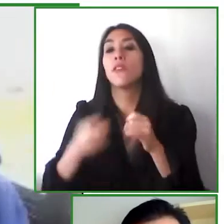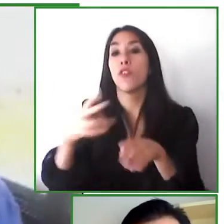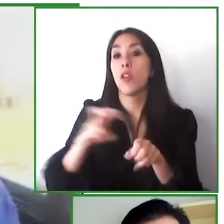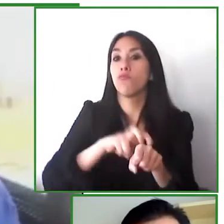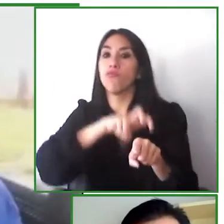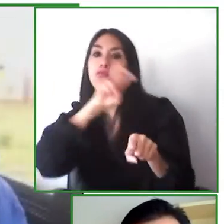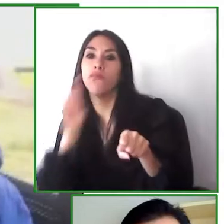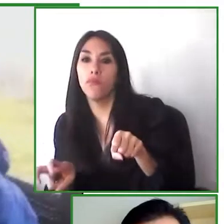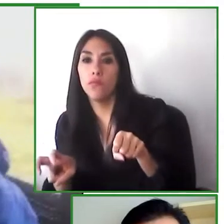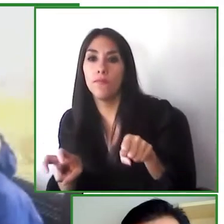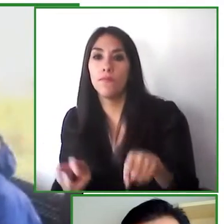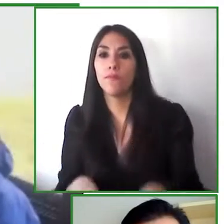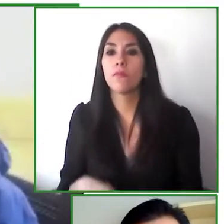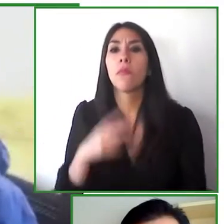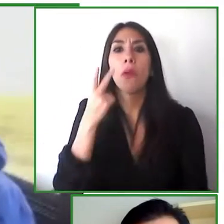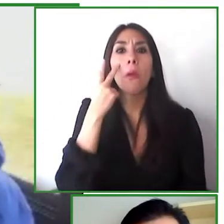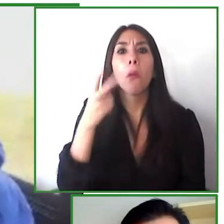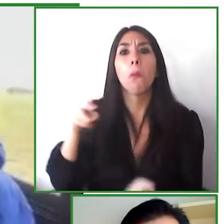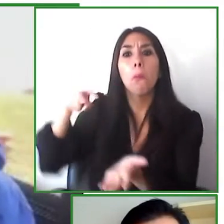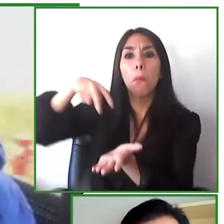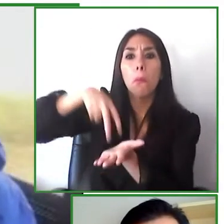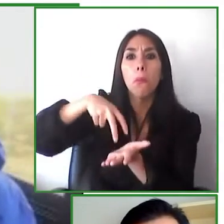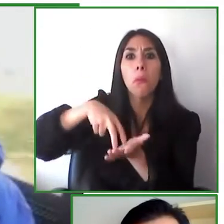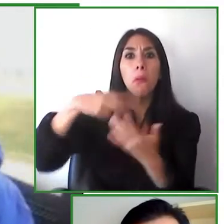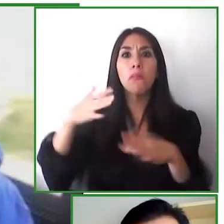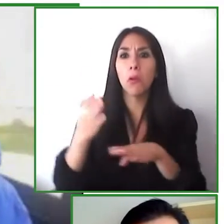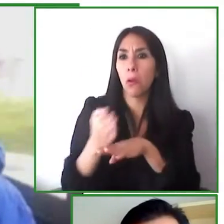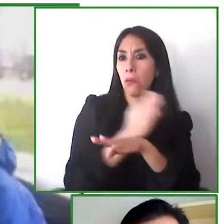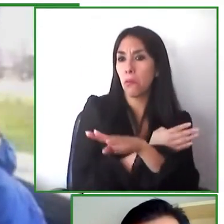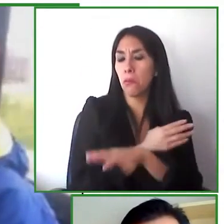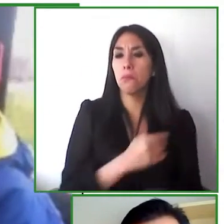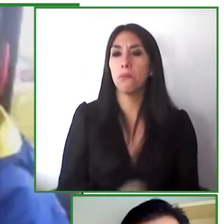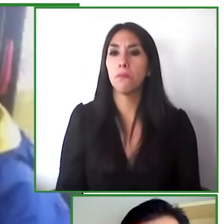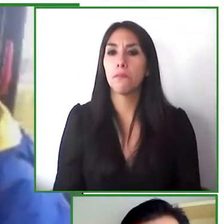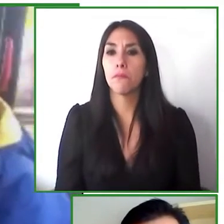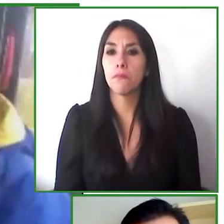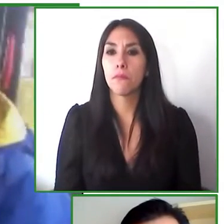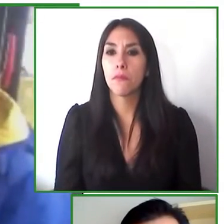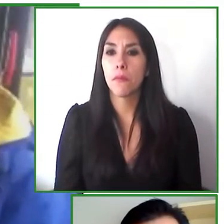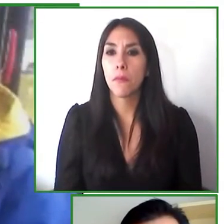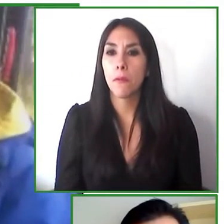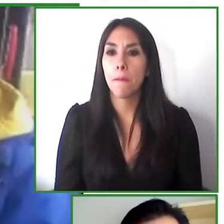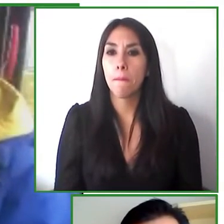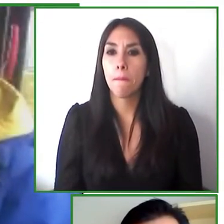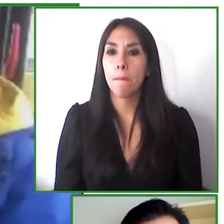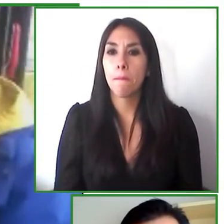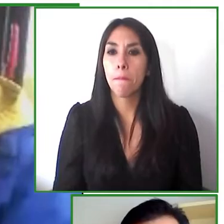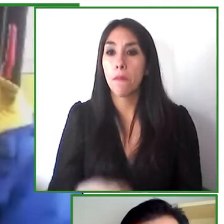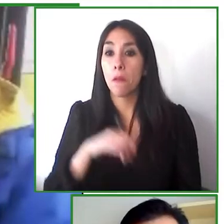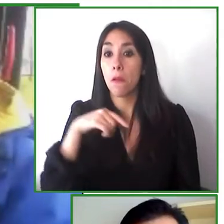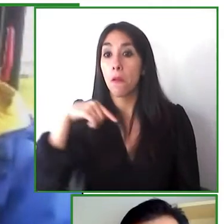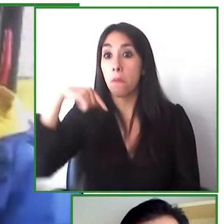sorry he's been told that he has three stops left to go and it's now telling